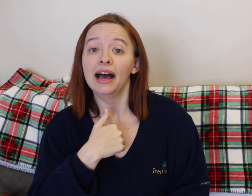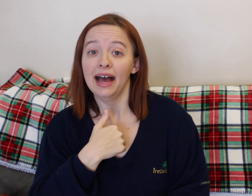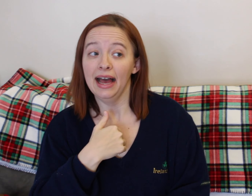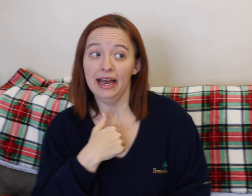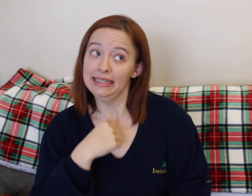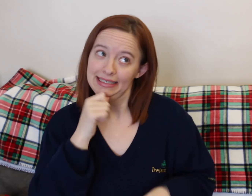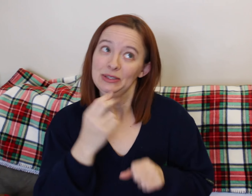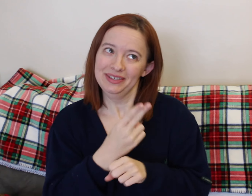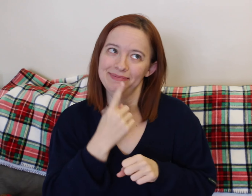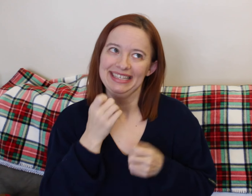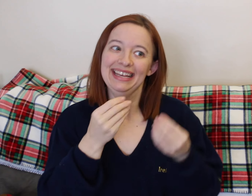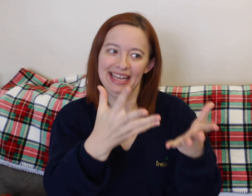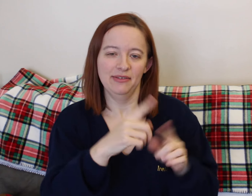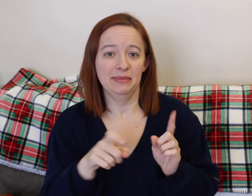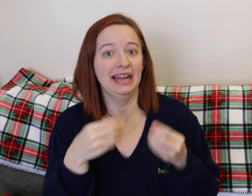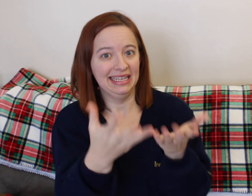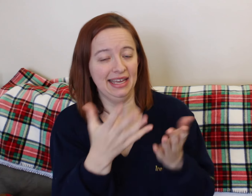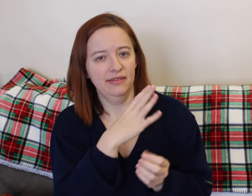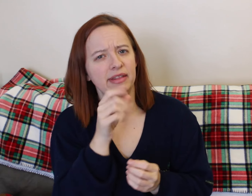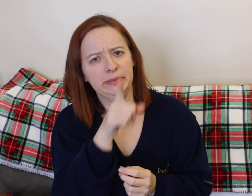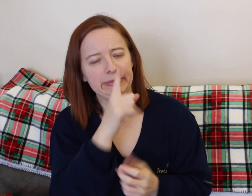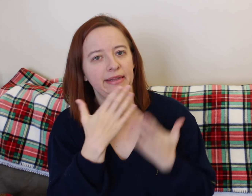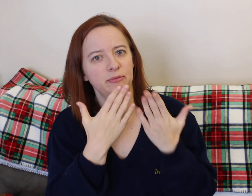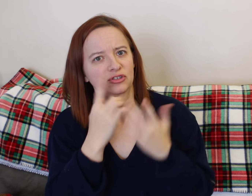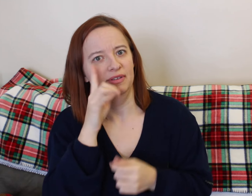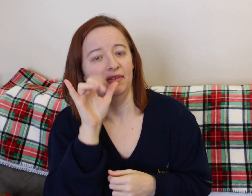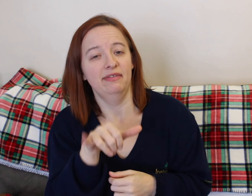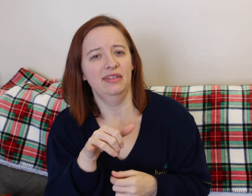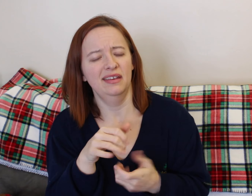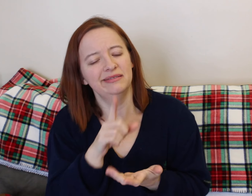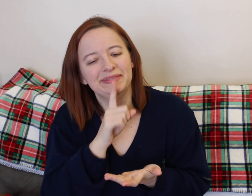So I would say you really don't need to bring one. I never used it.